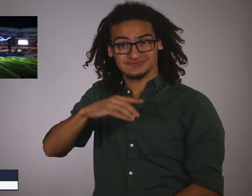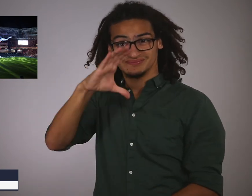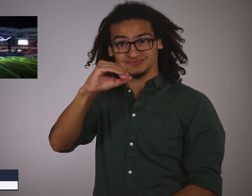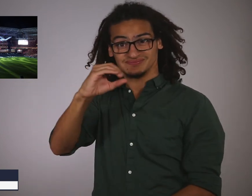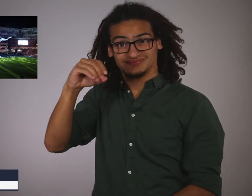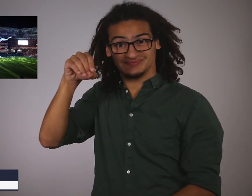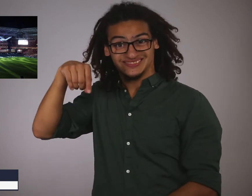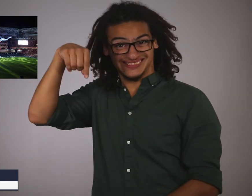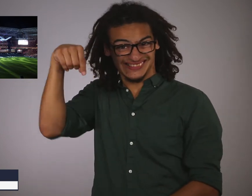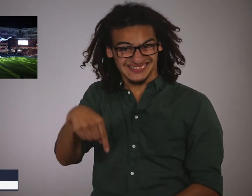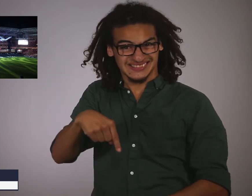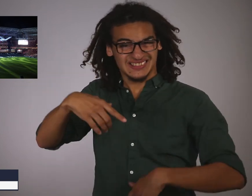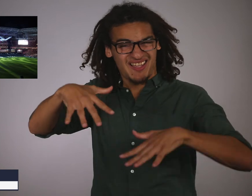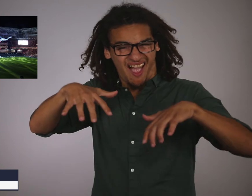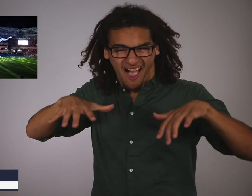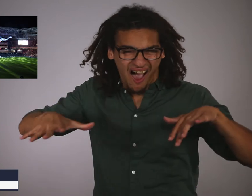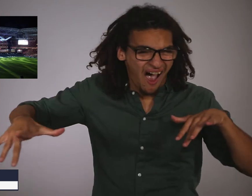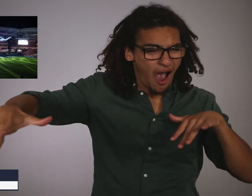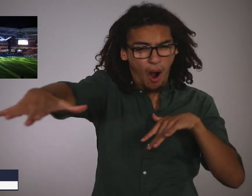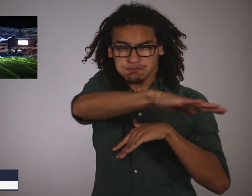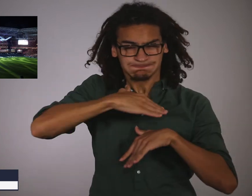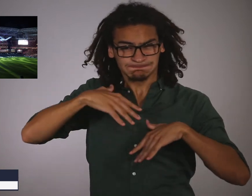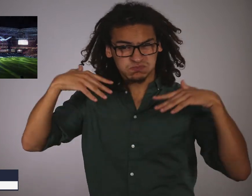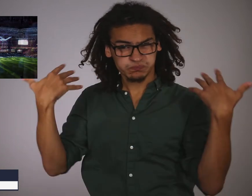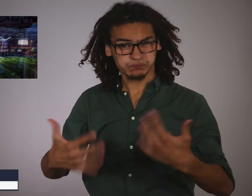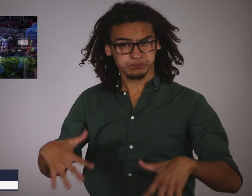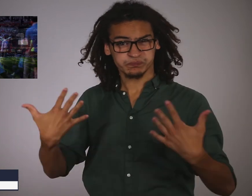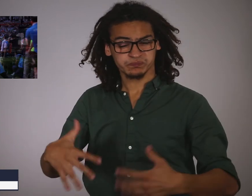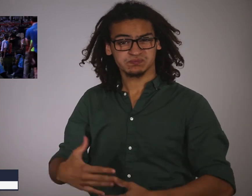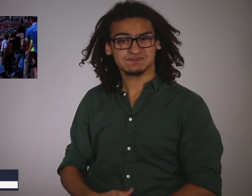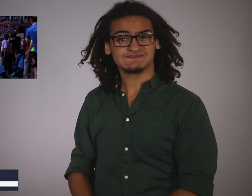have about 35,000 seats. The seats were full!